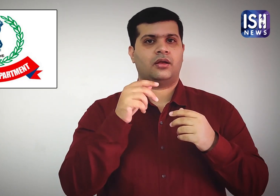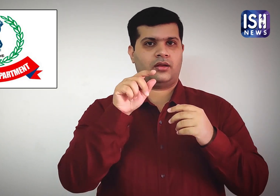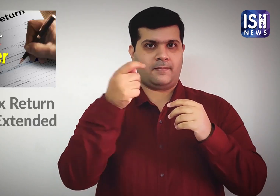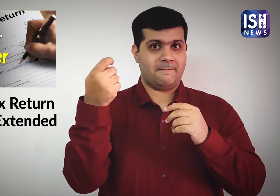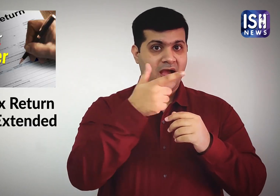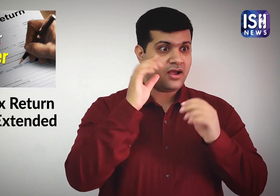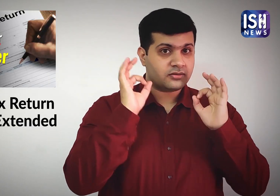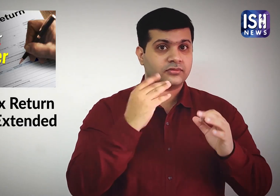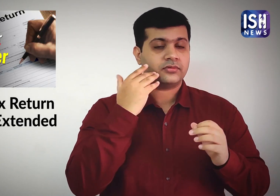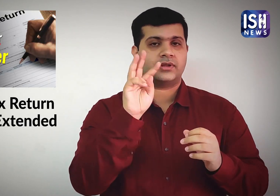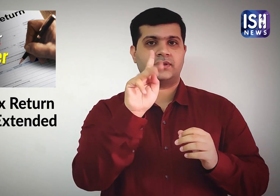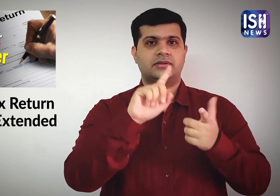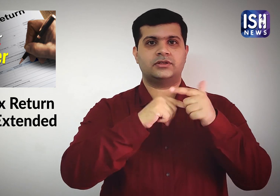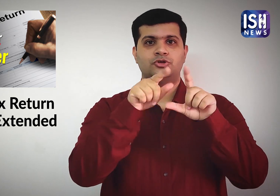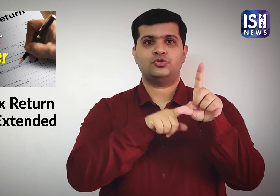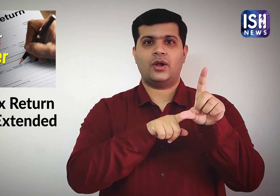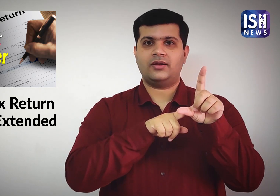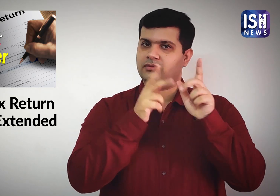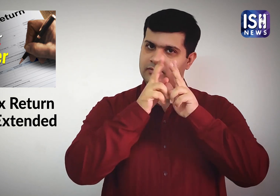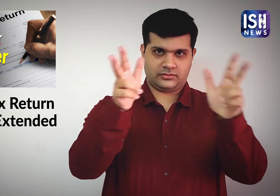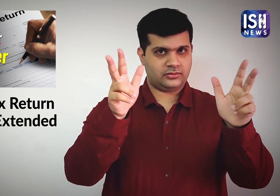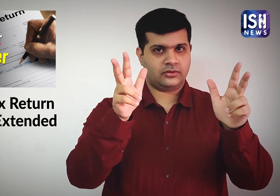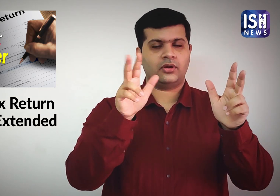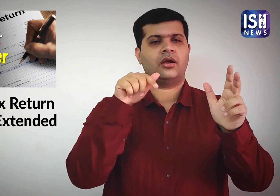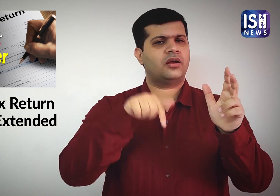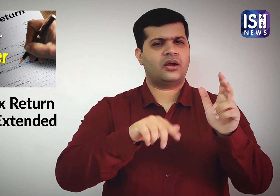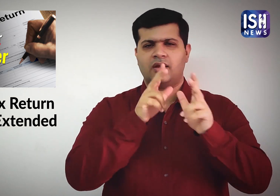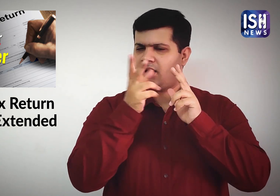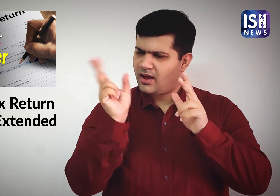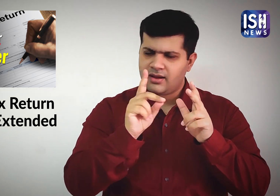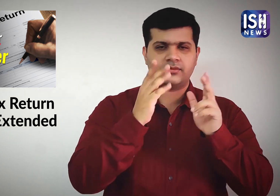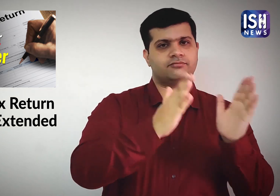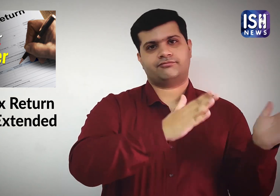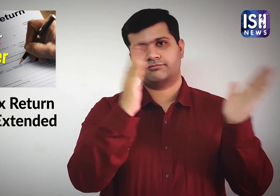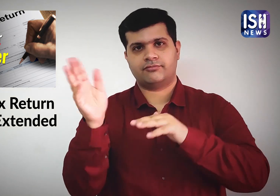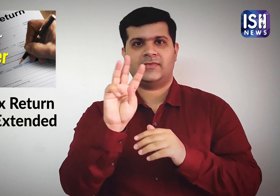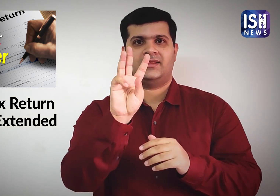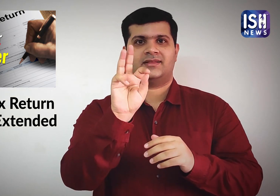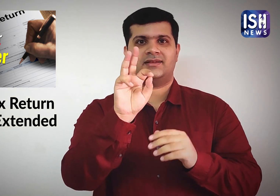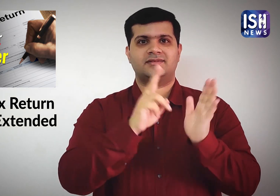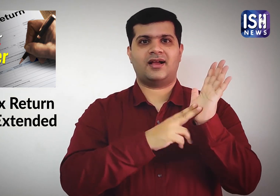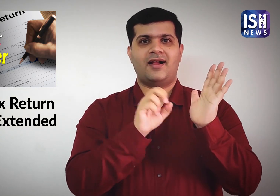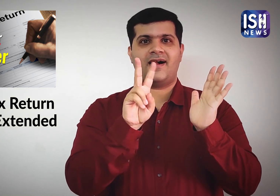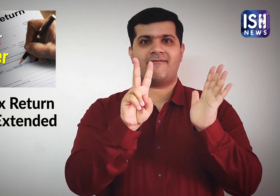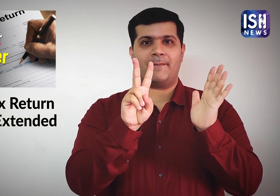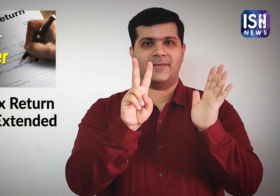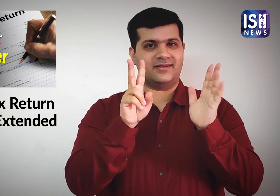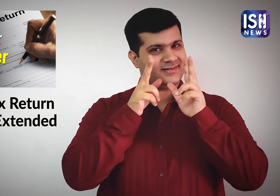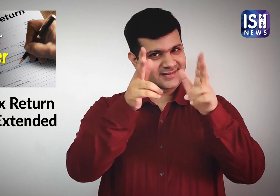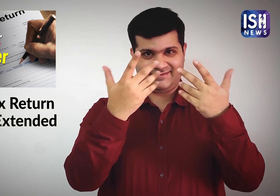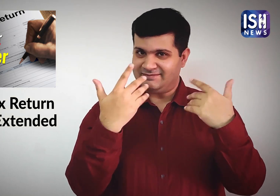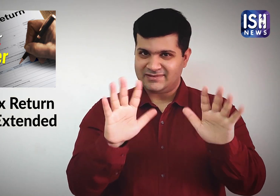from 31st July 2020 to 30 November 2021.